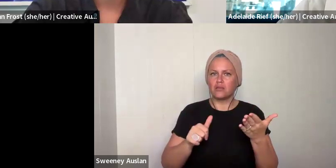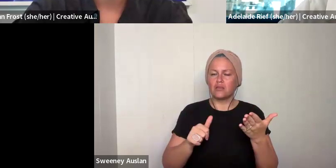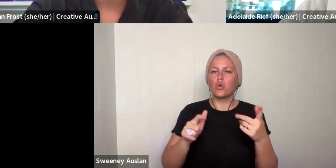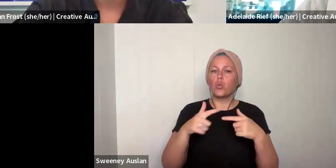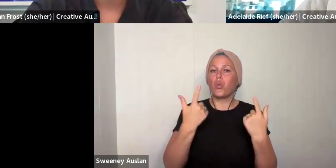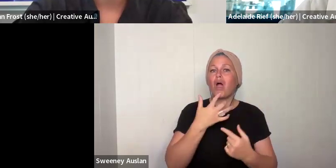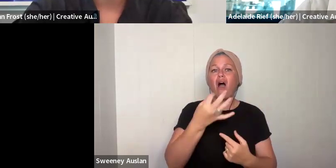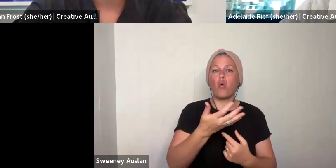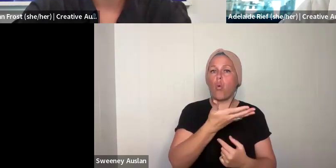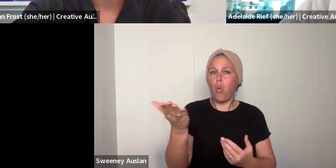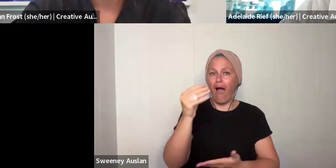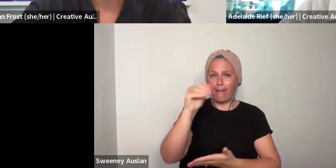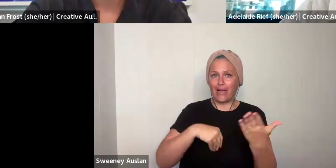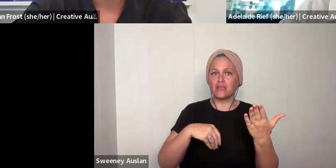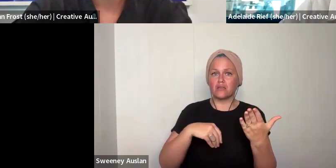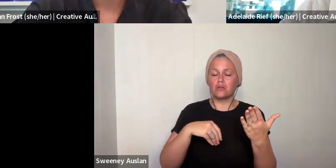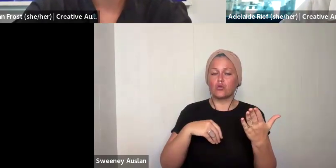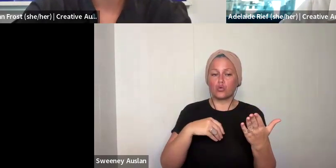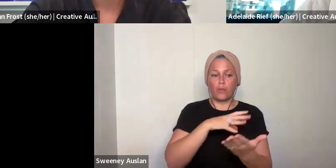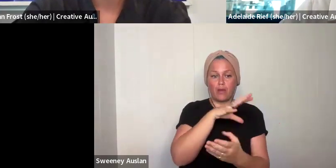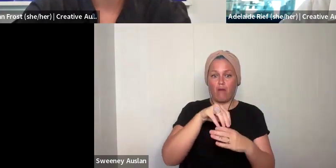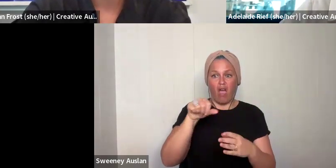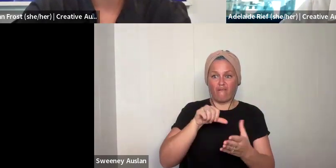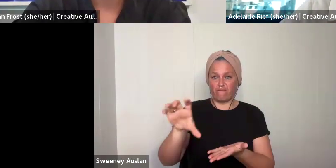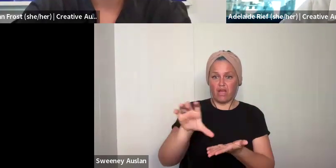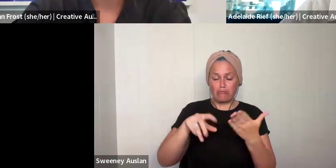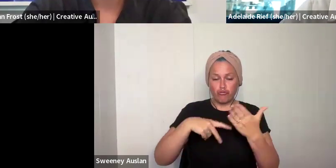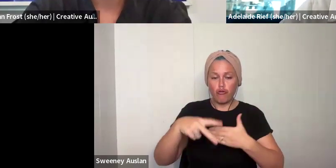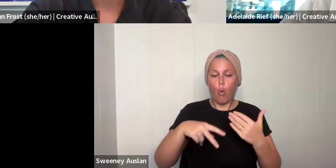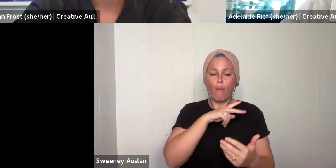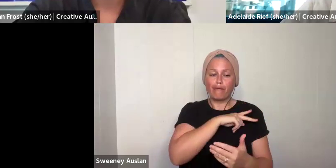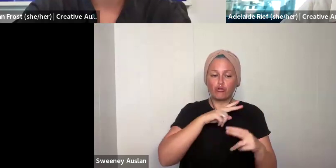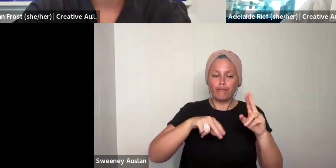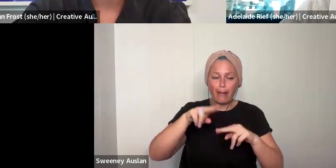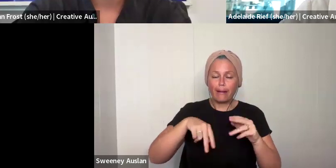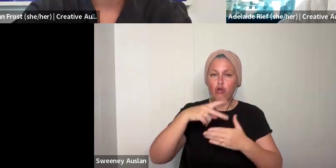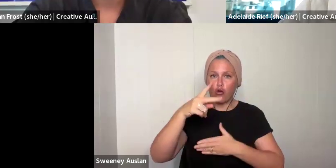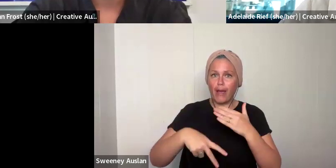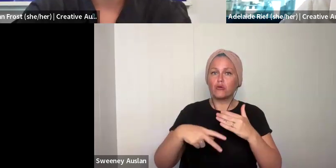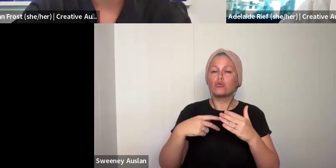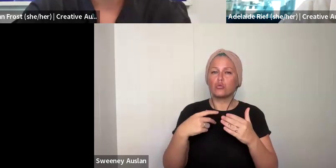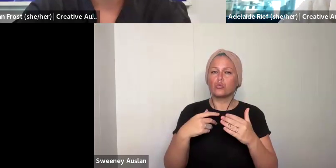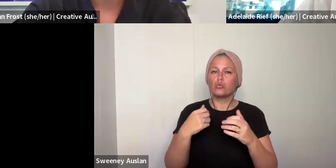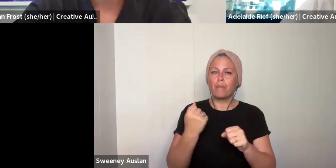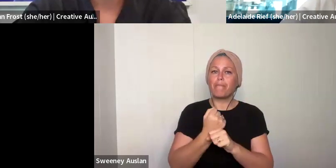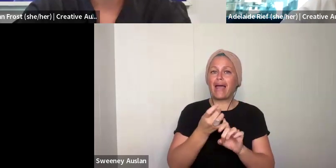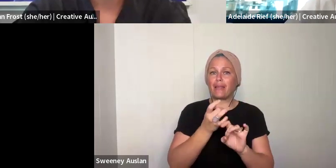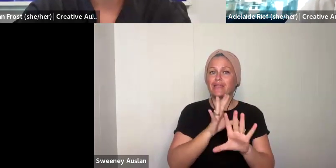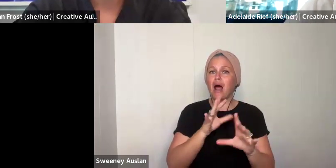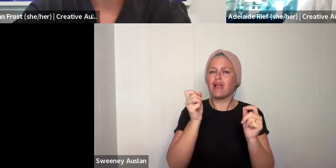the arts. And we ask that all applicants to our funding programs and to our professional development programs make themselves